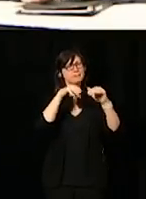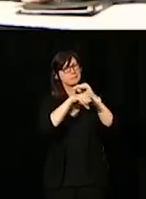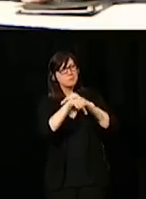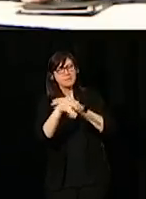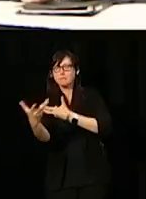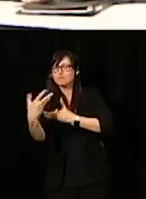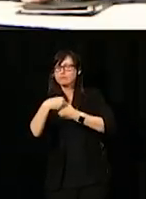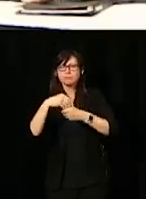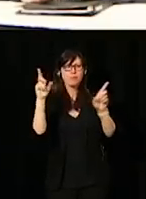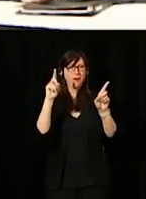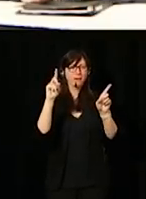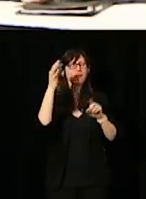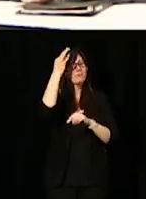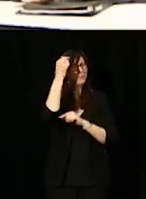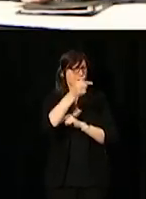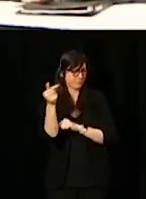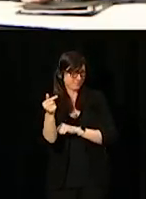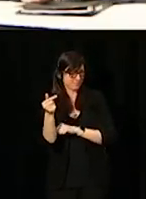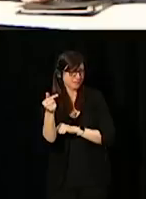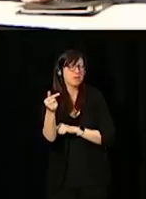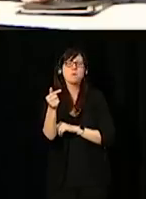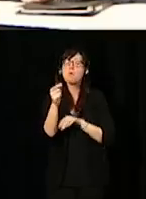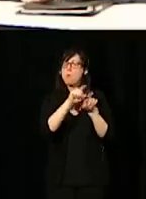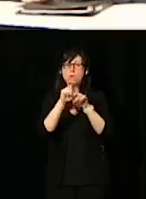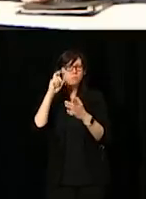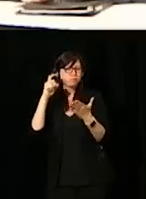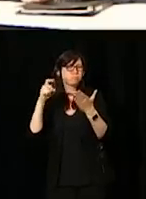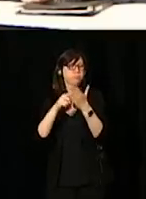within the public service and also to recognize the significant steps